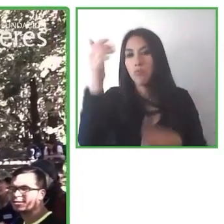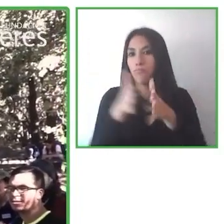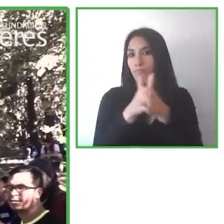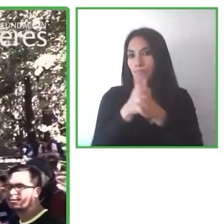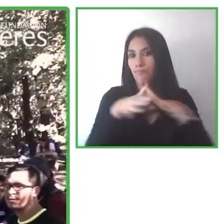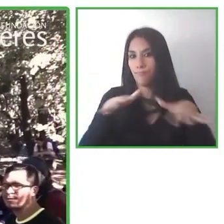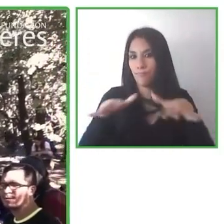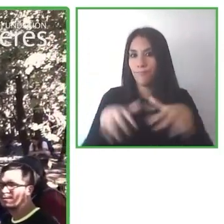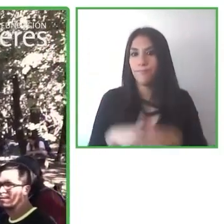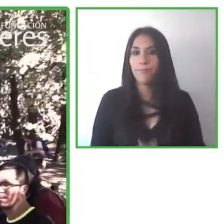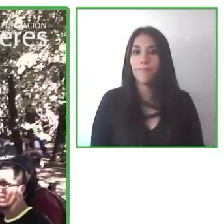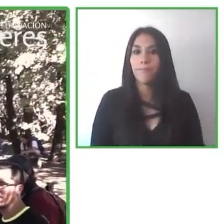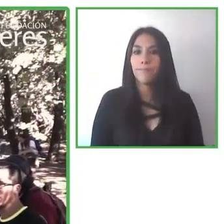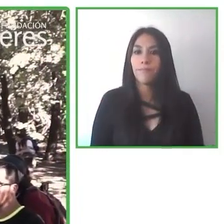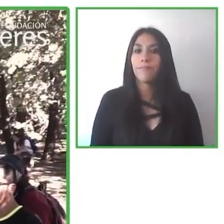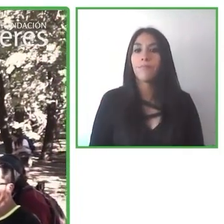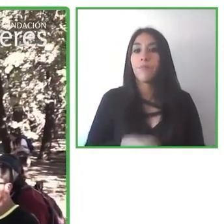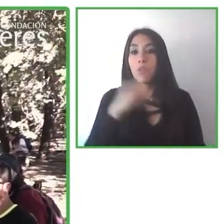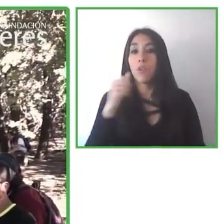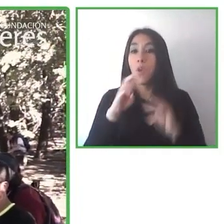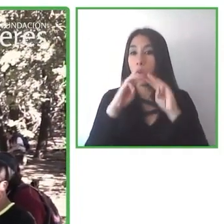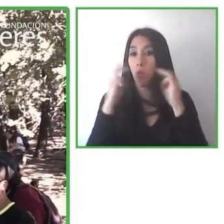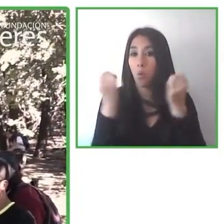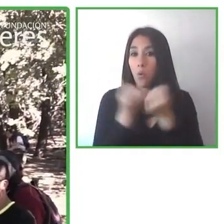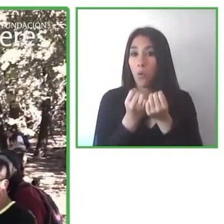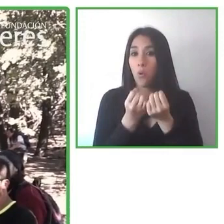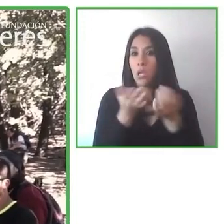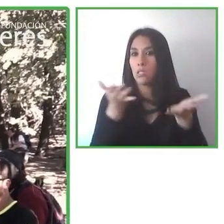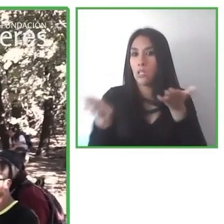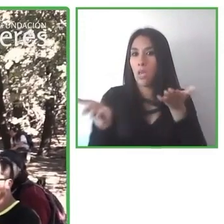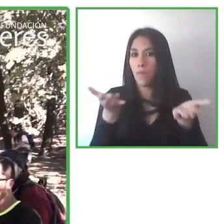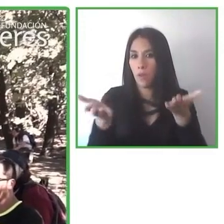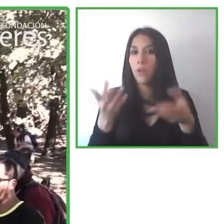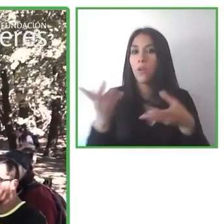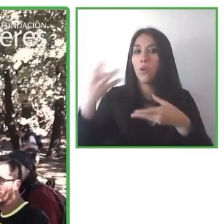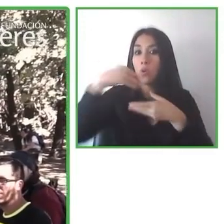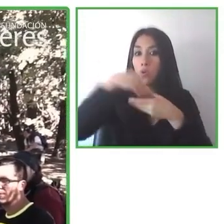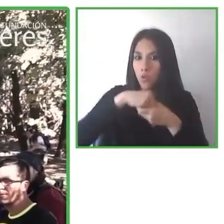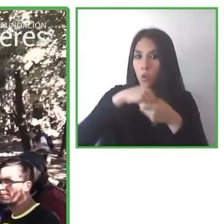It also includes several training services in nature excursions